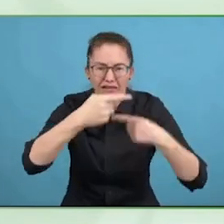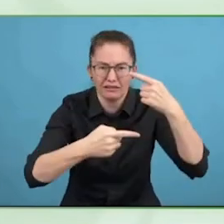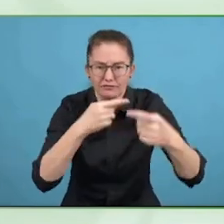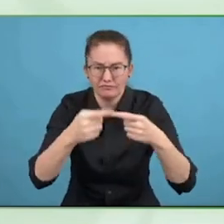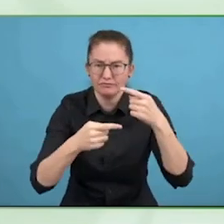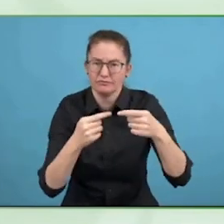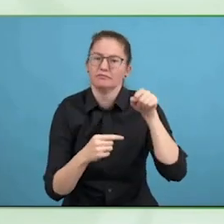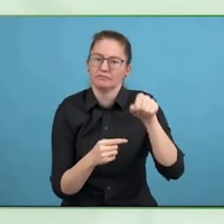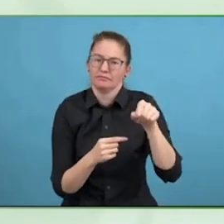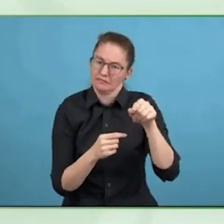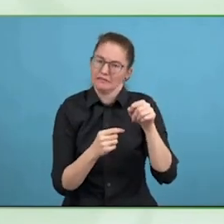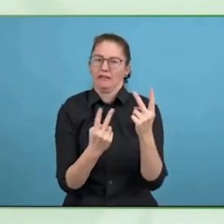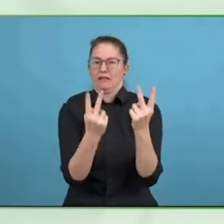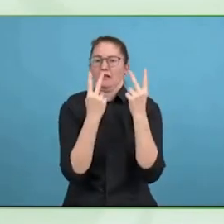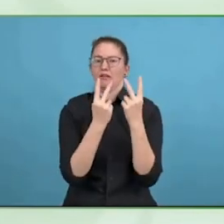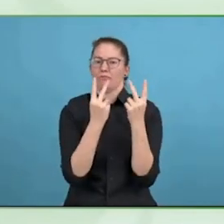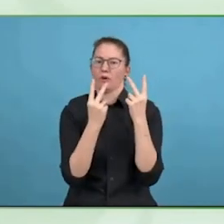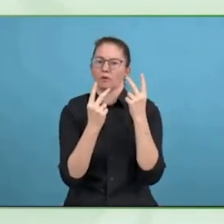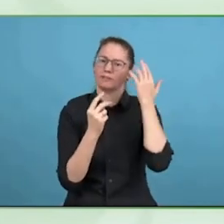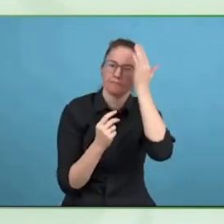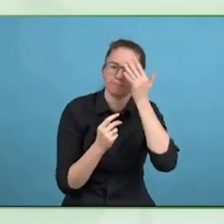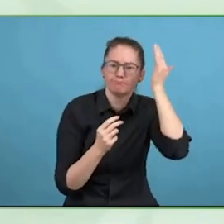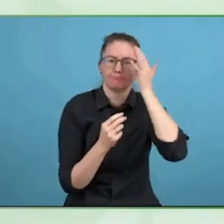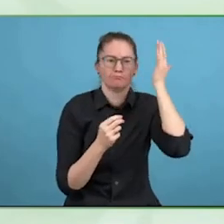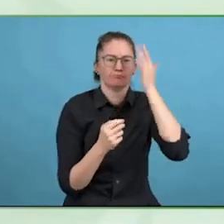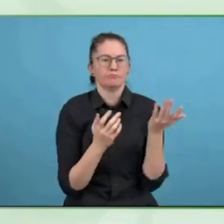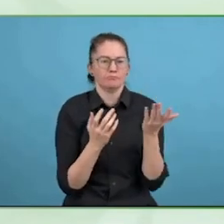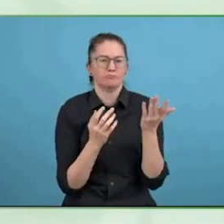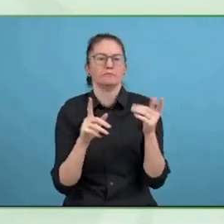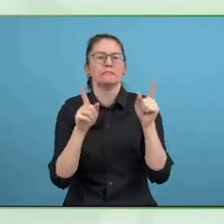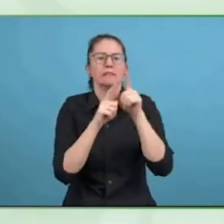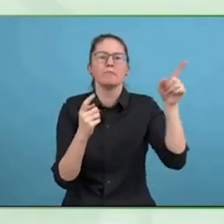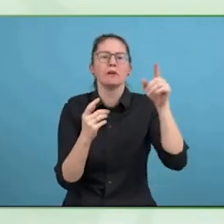beautiful part because as an organisation that has got very